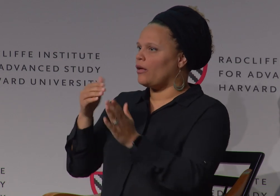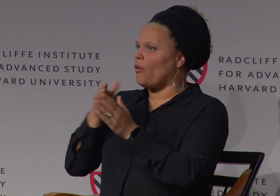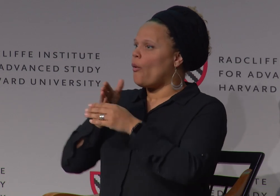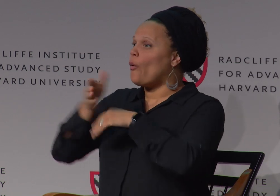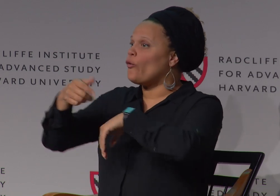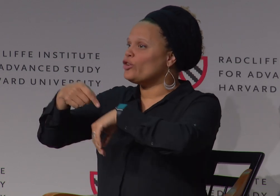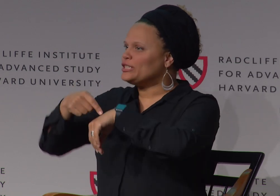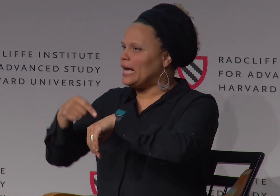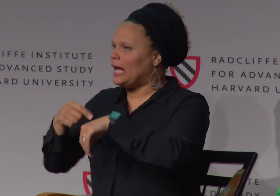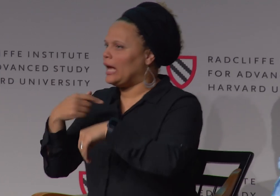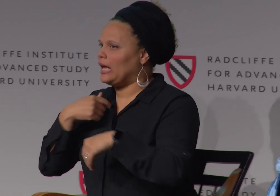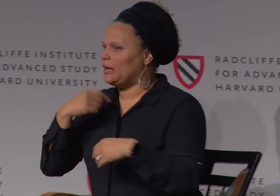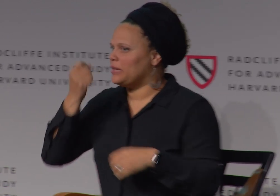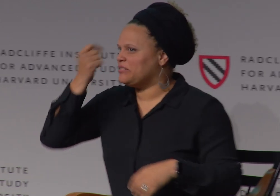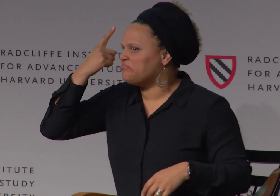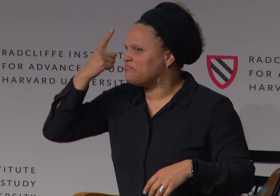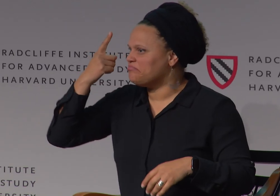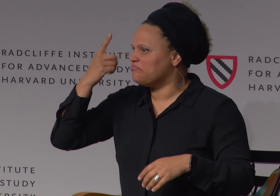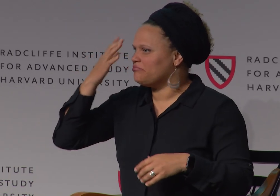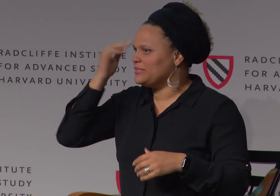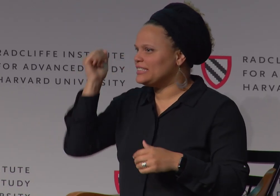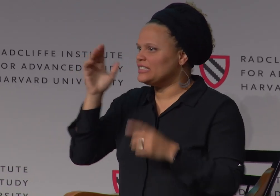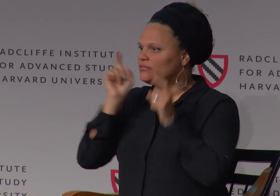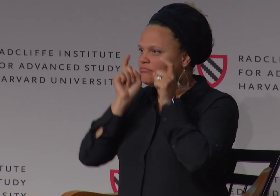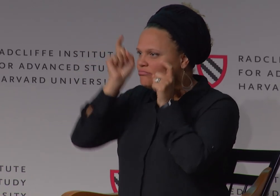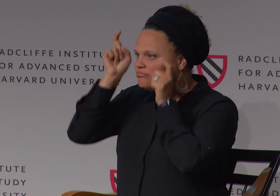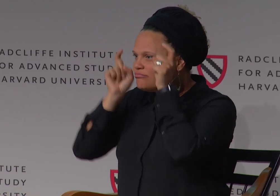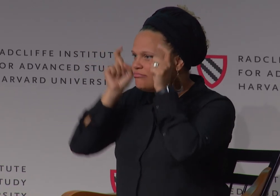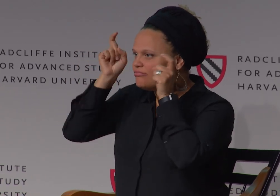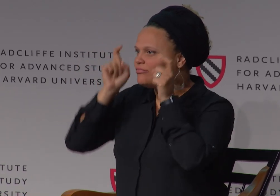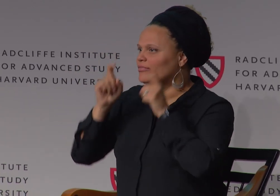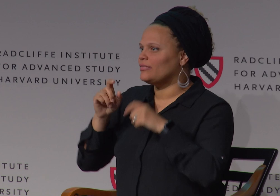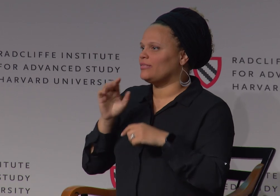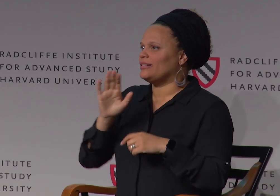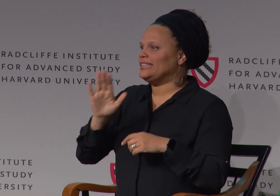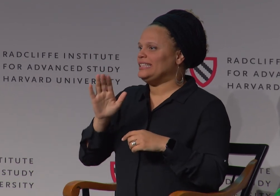He's signing so low in that space. But over time, I've gotten used to him